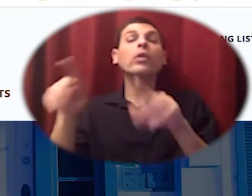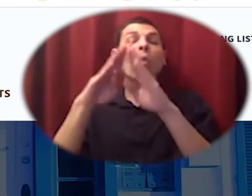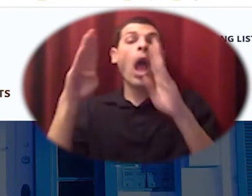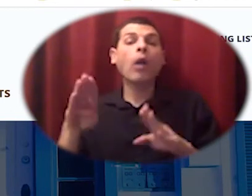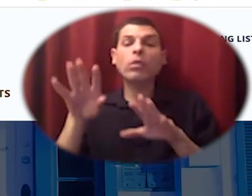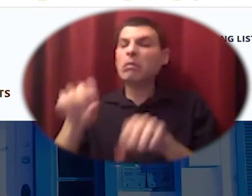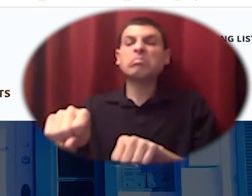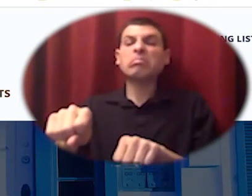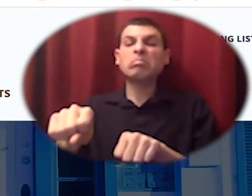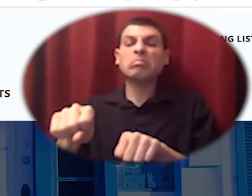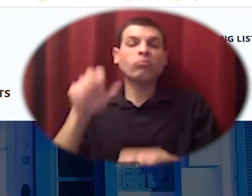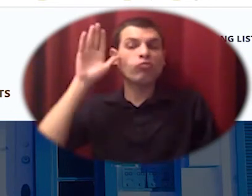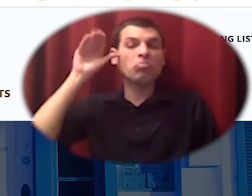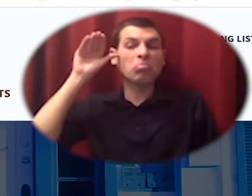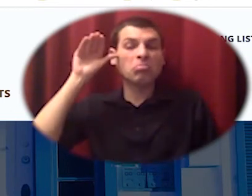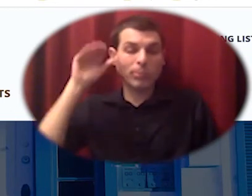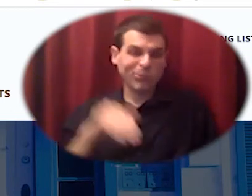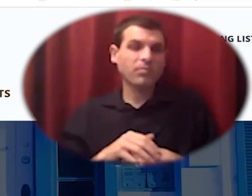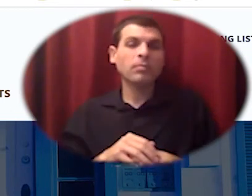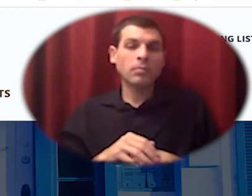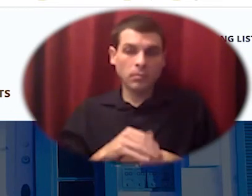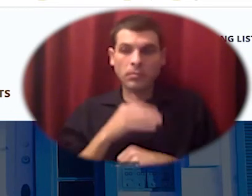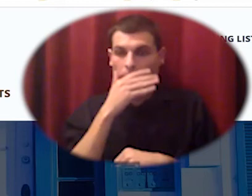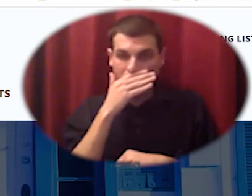the permanent real estate cooperative was part of those folks